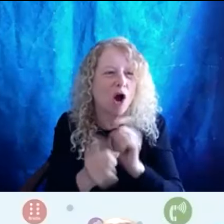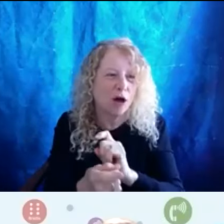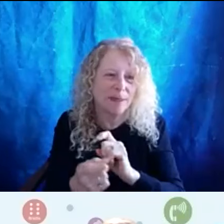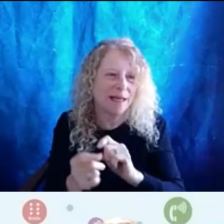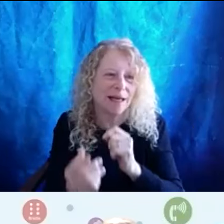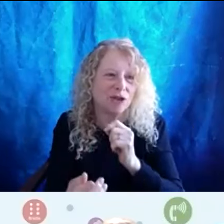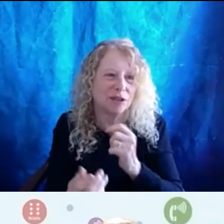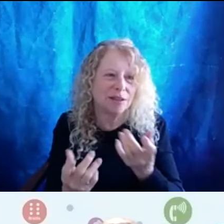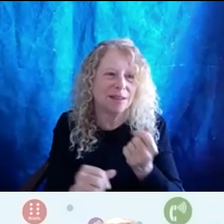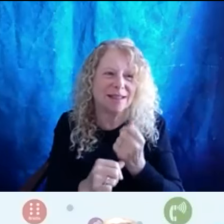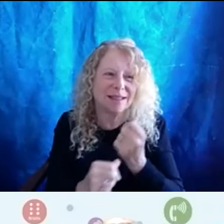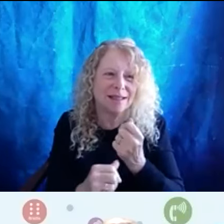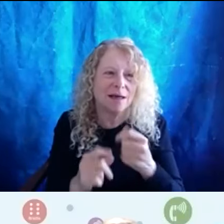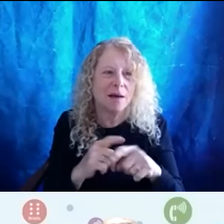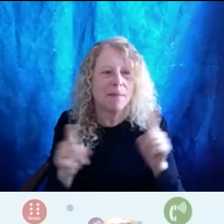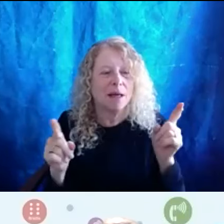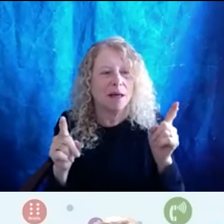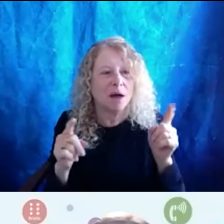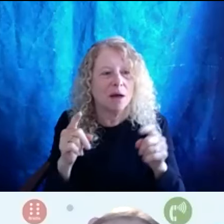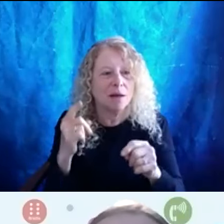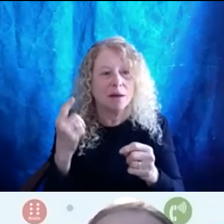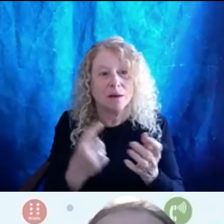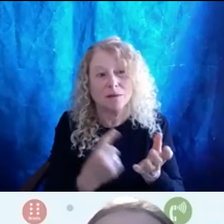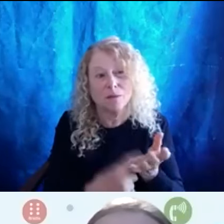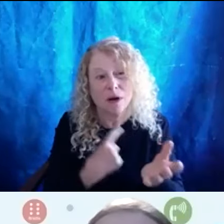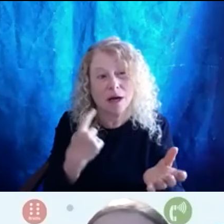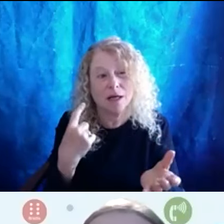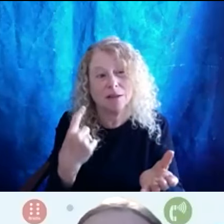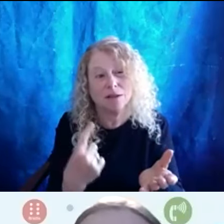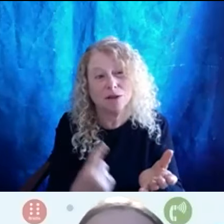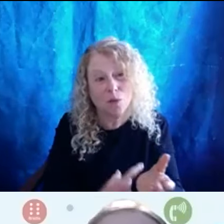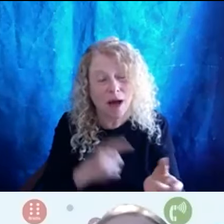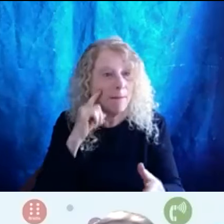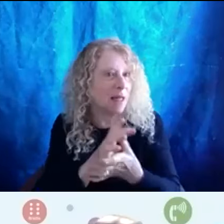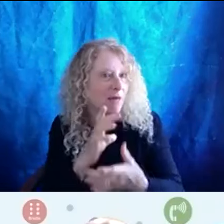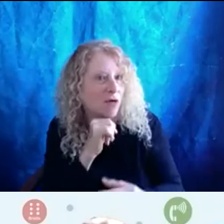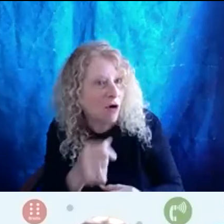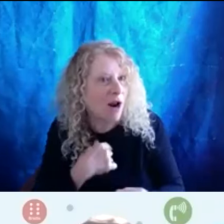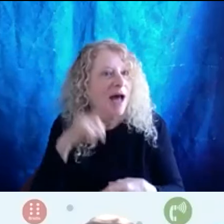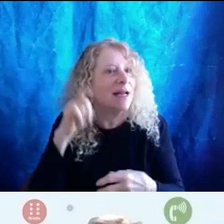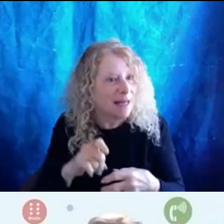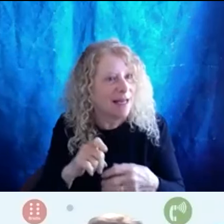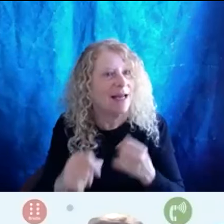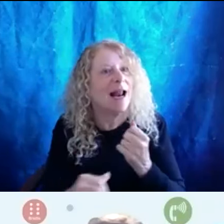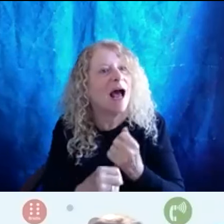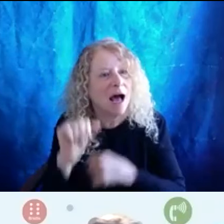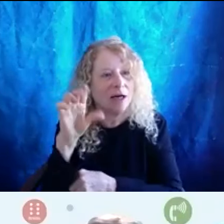But The thing is that once in a while, believe or not, I do need the accommodations,